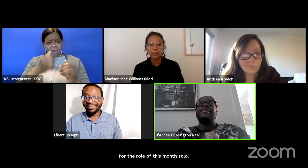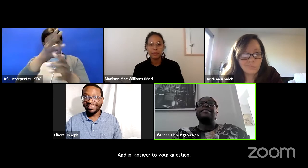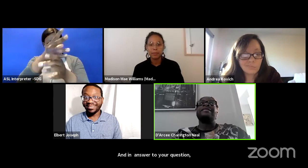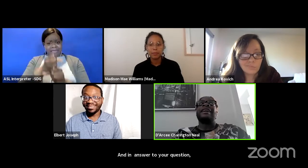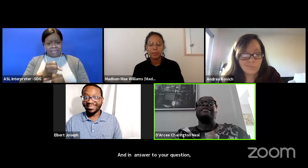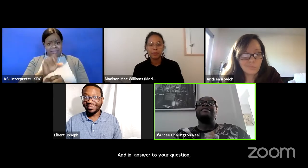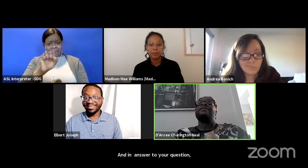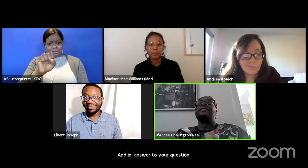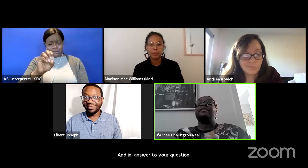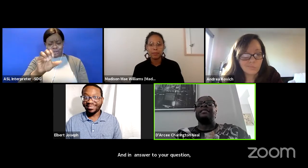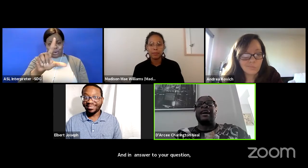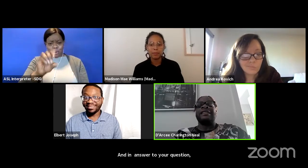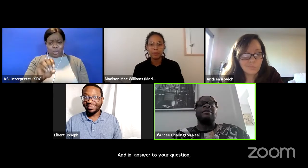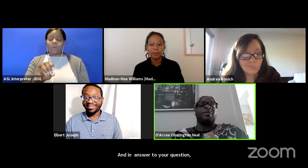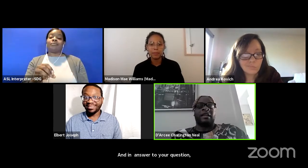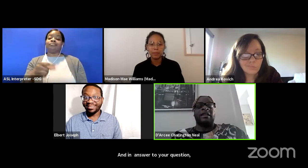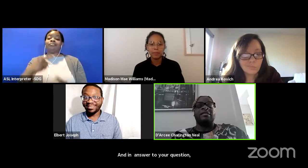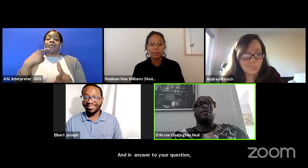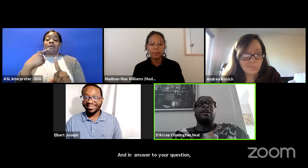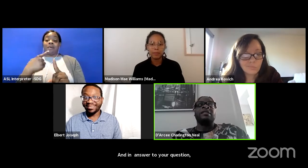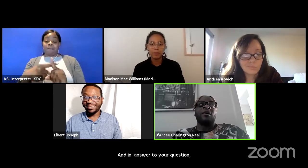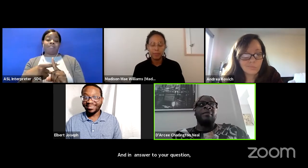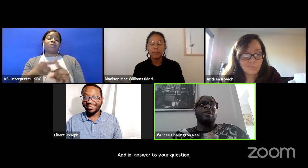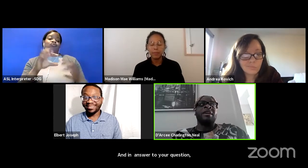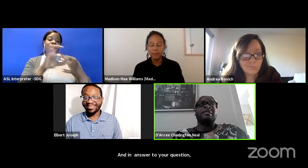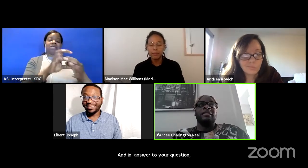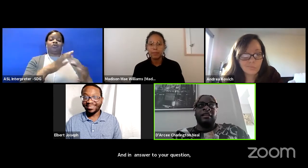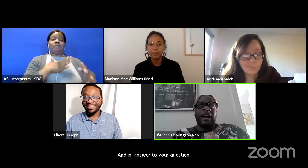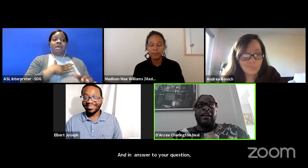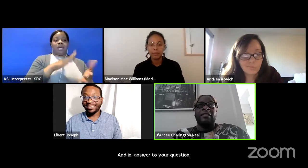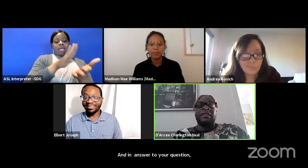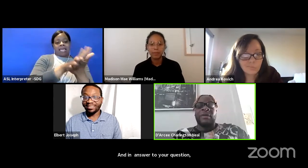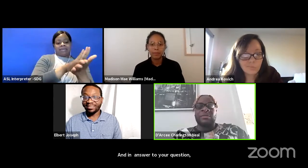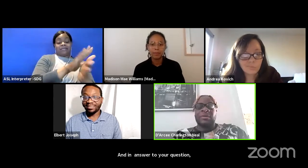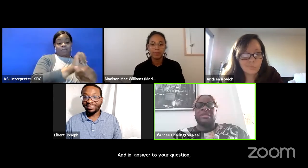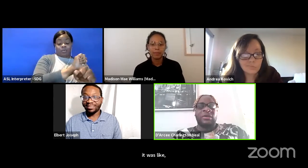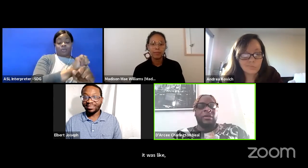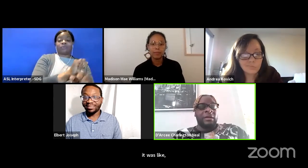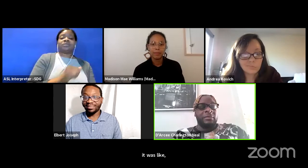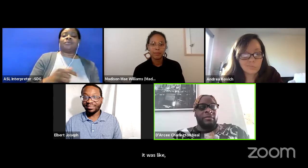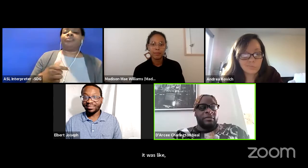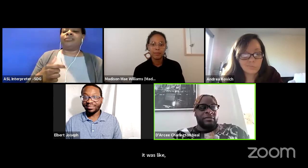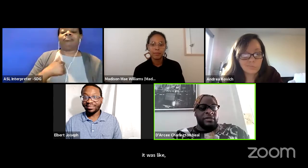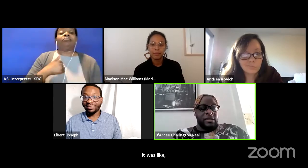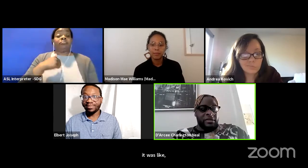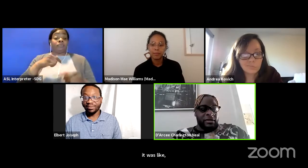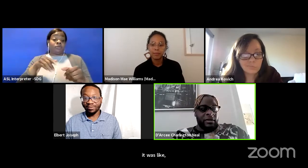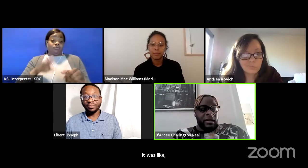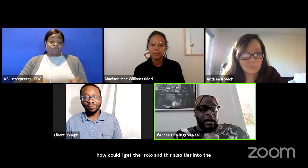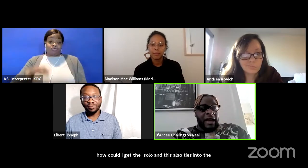And this also ties into the academic work that I do. So I'm trying to, you know as a person growing up who is also,